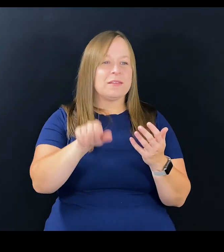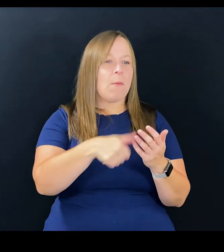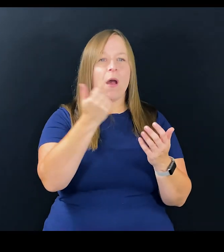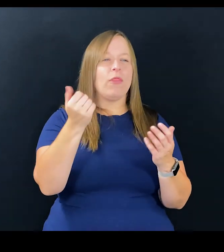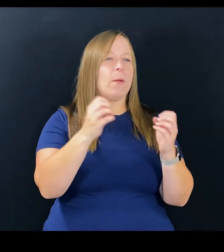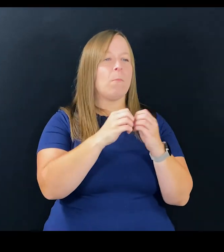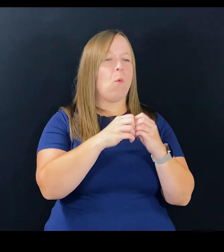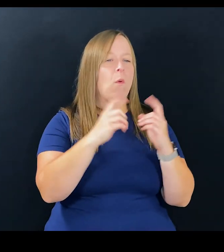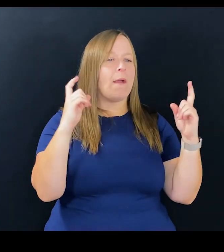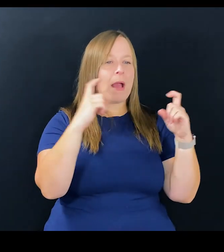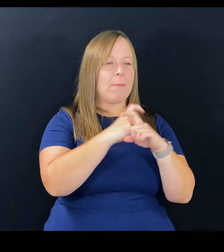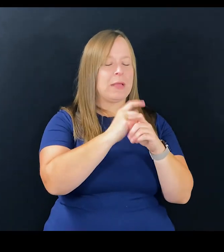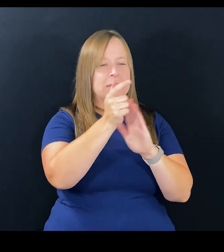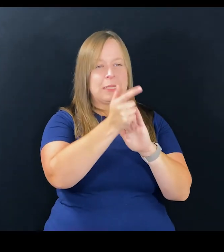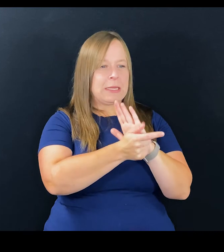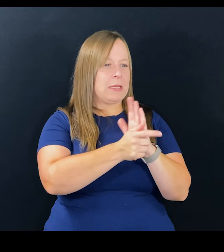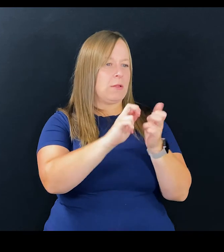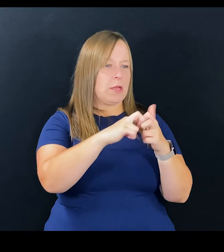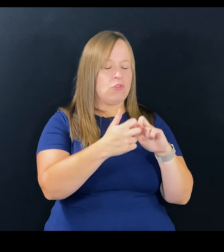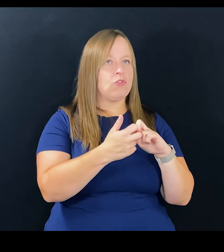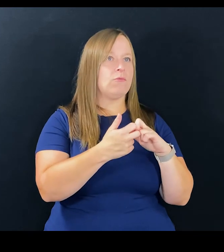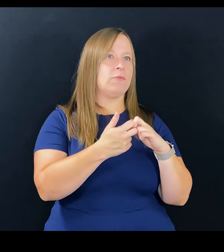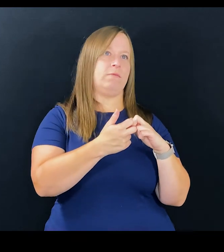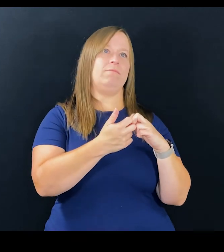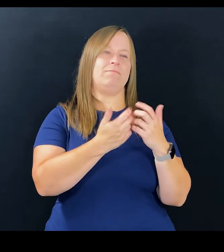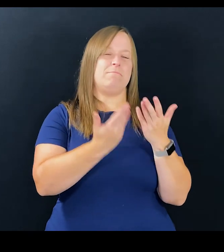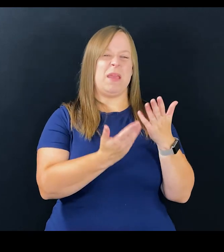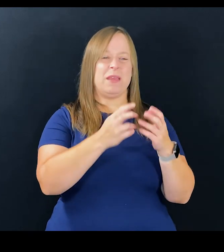So maybe in some other more complex legal issues,